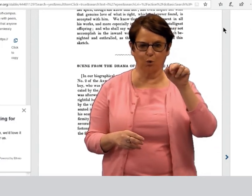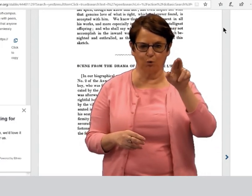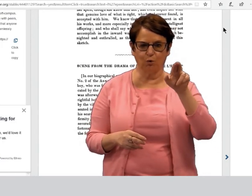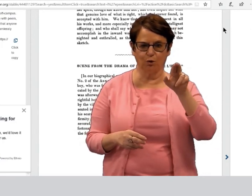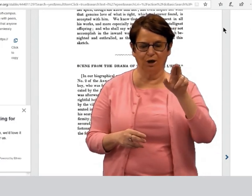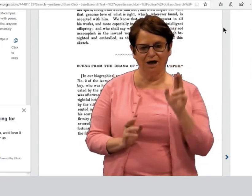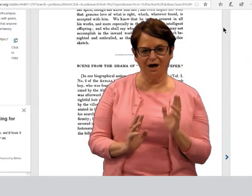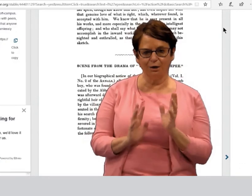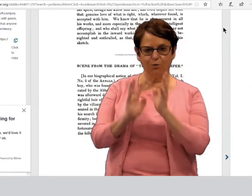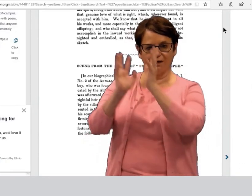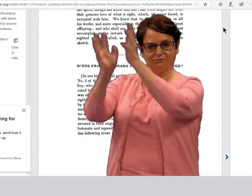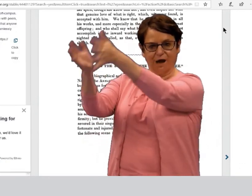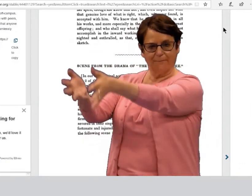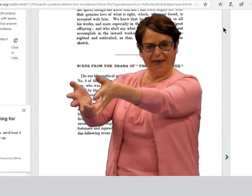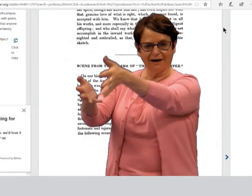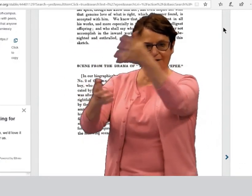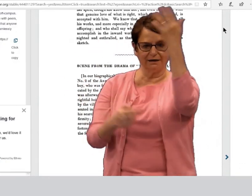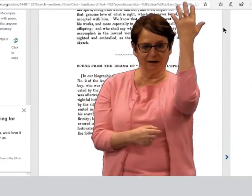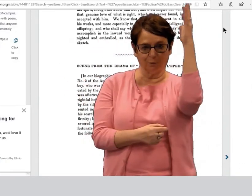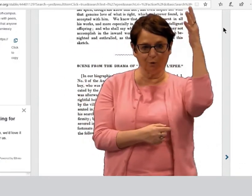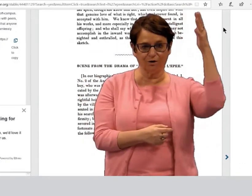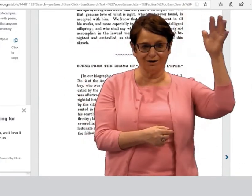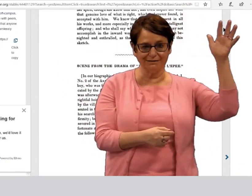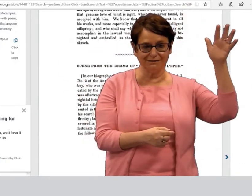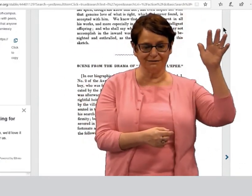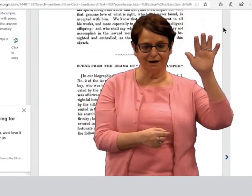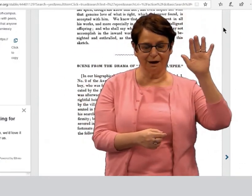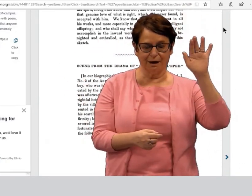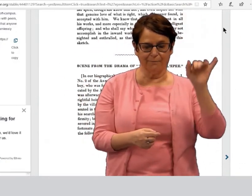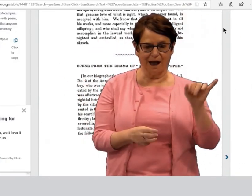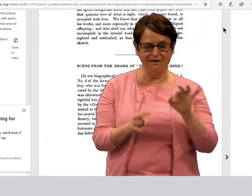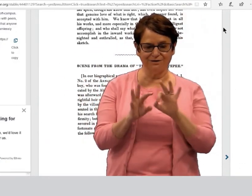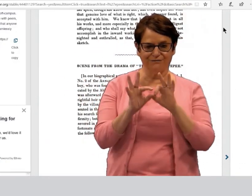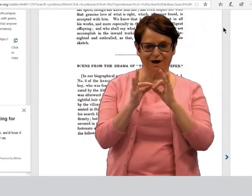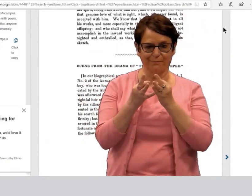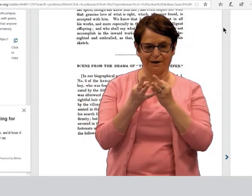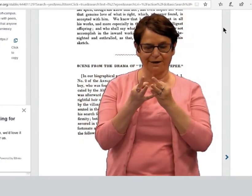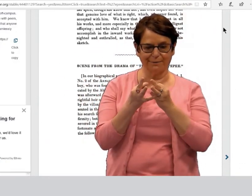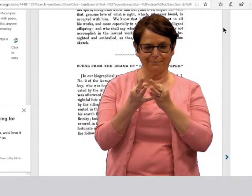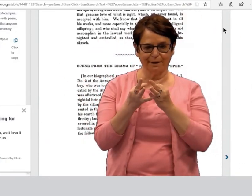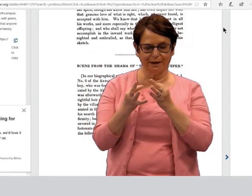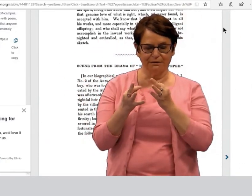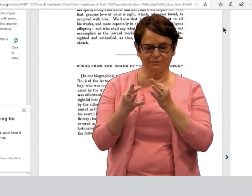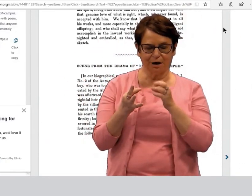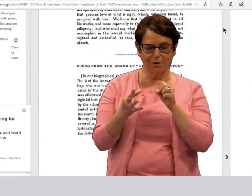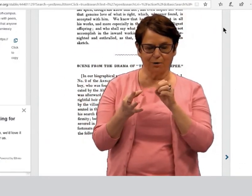His name was Count of Solar, and he was abandoned in the woods by his family.